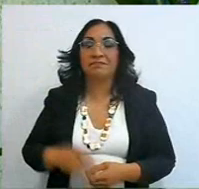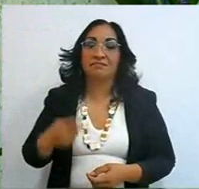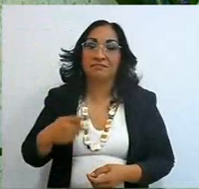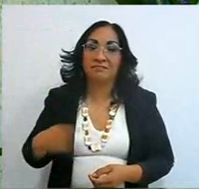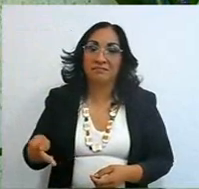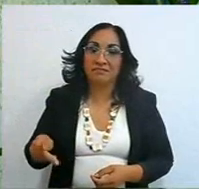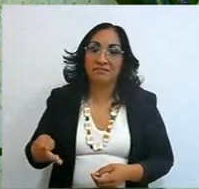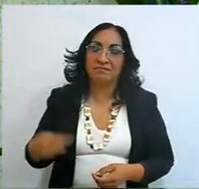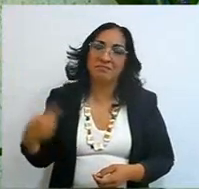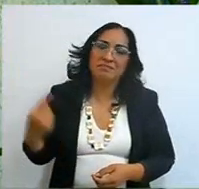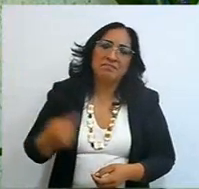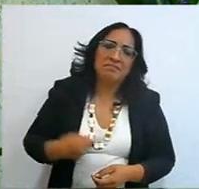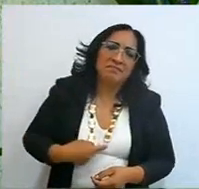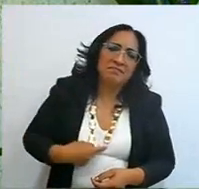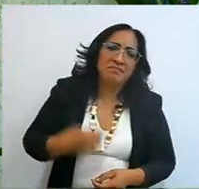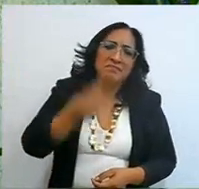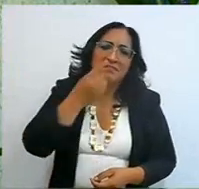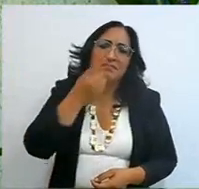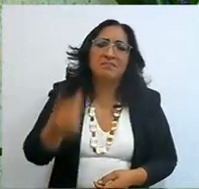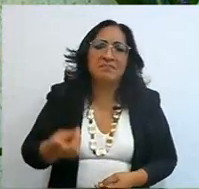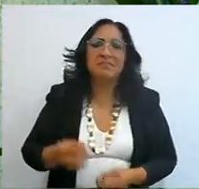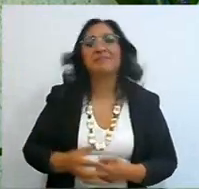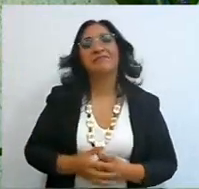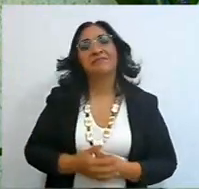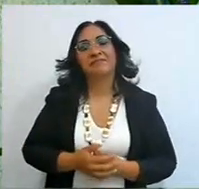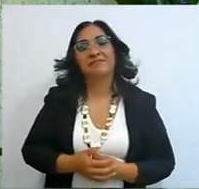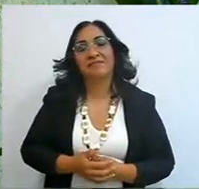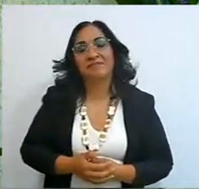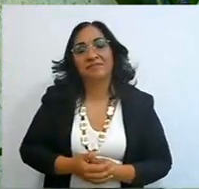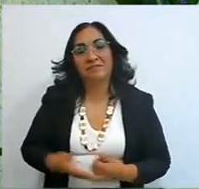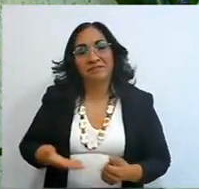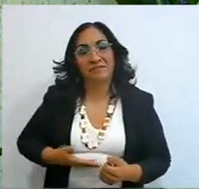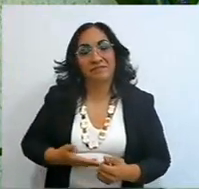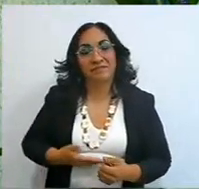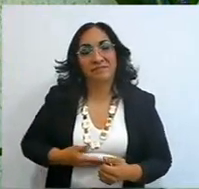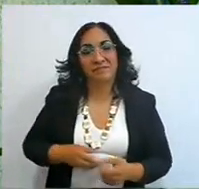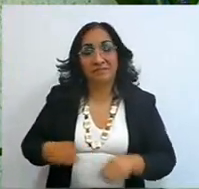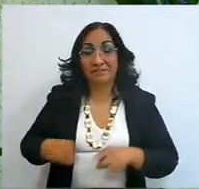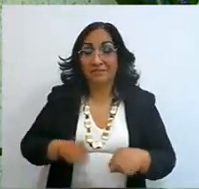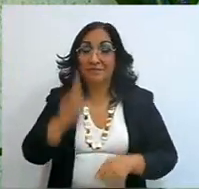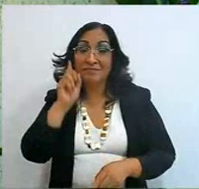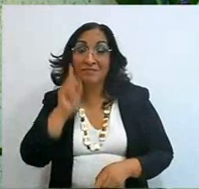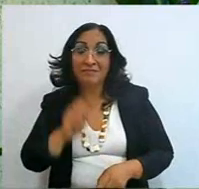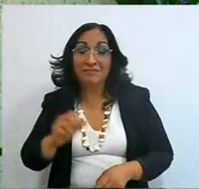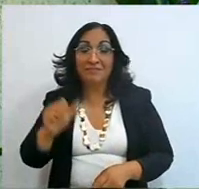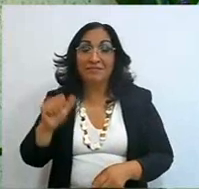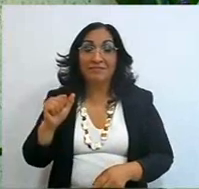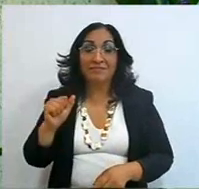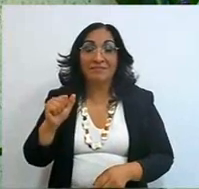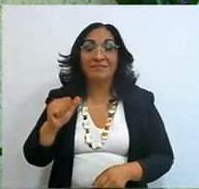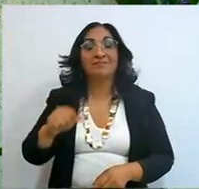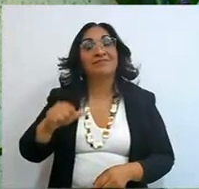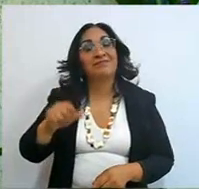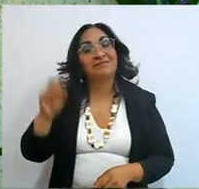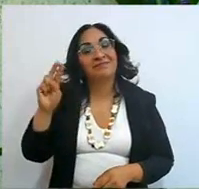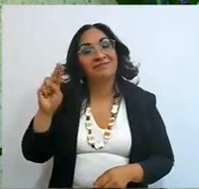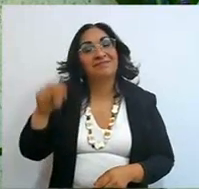but I am the one who tells her, my sister Araceli is precious too, disciple,